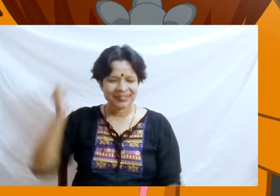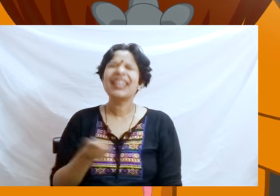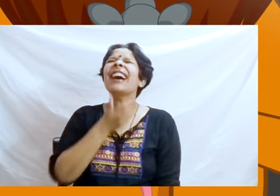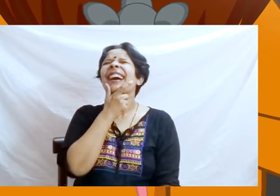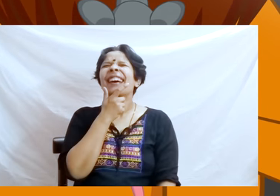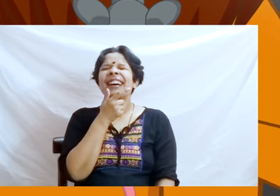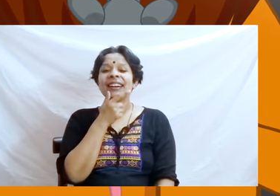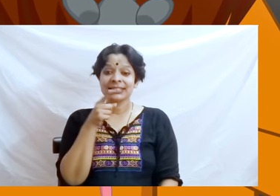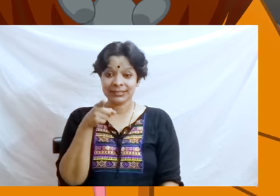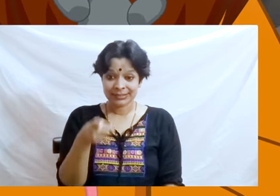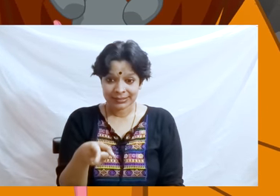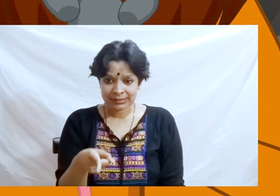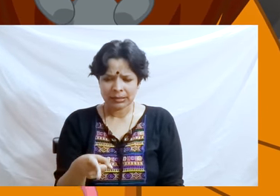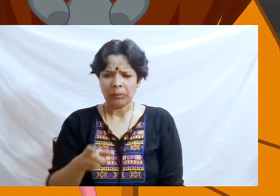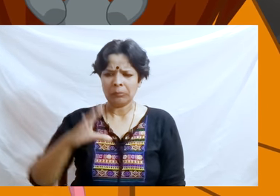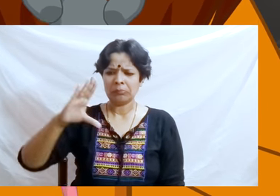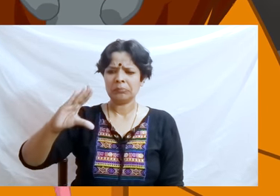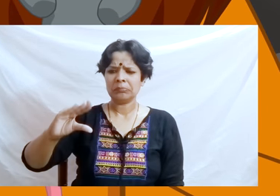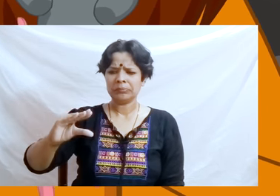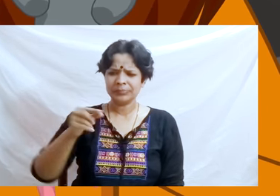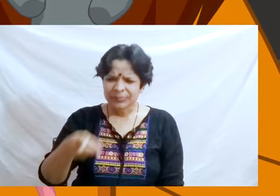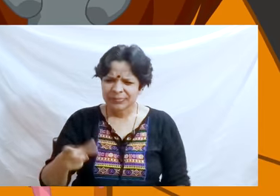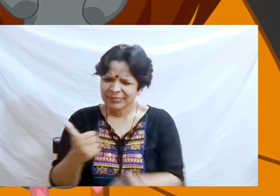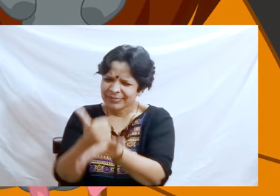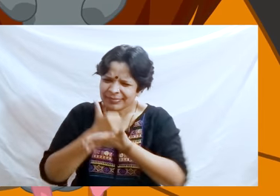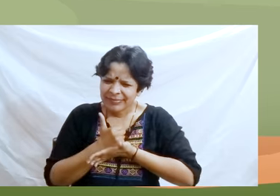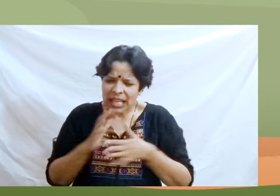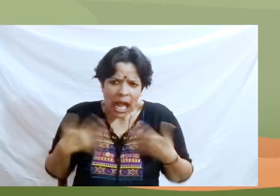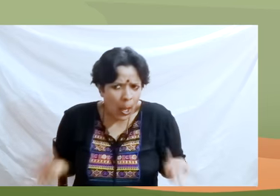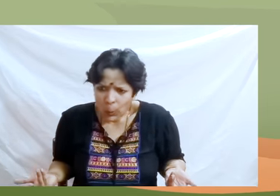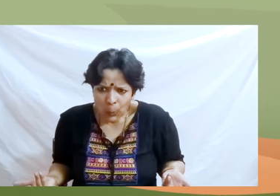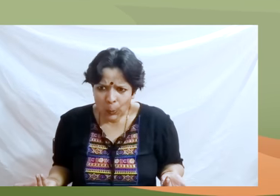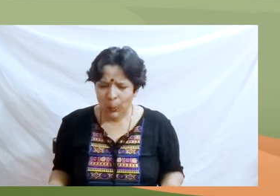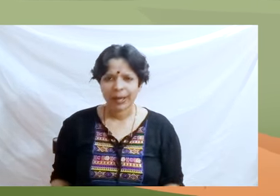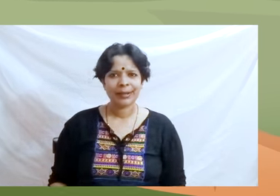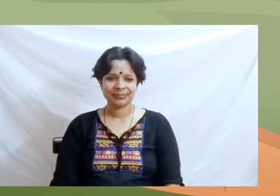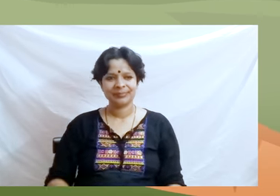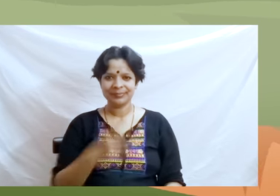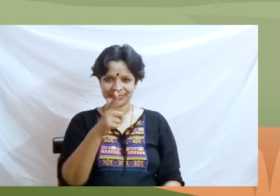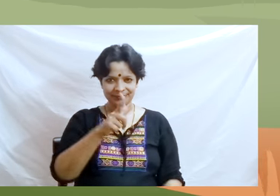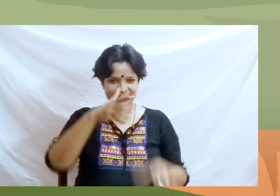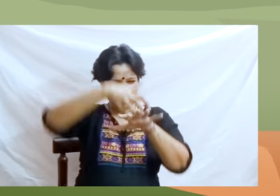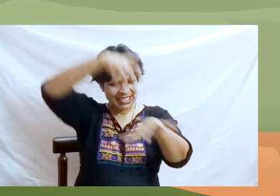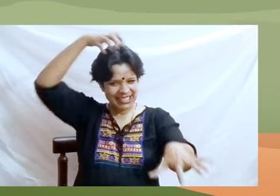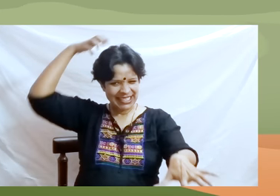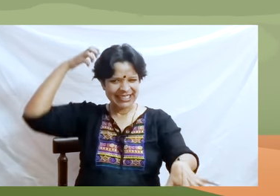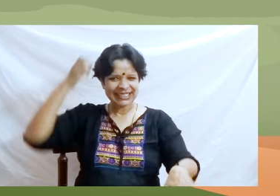“You are so small! How could you ever help me?” The lion was feeling very kind that day